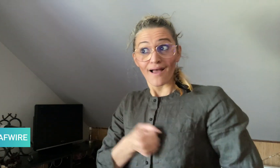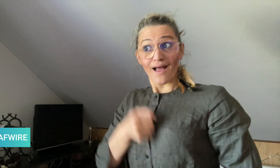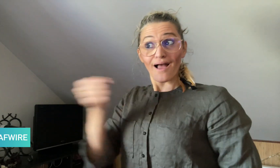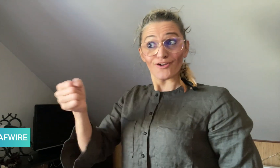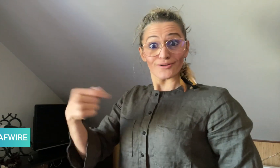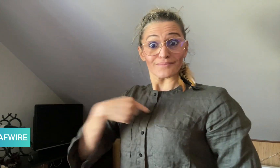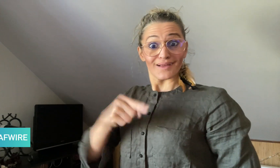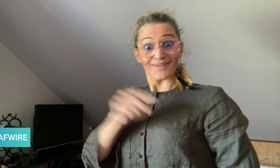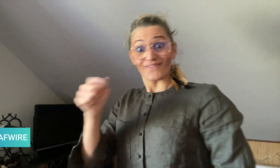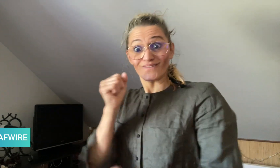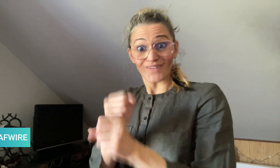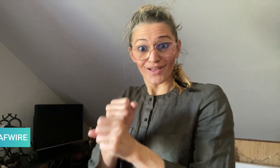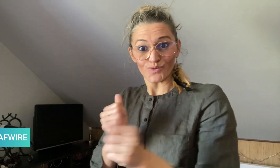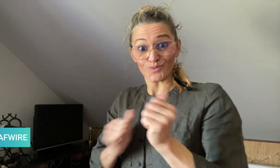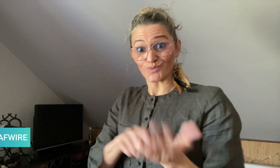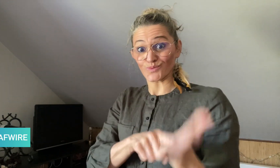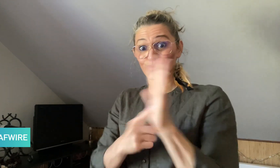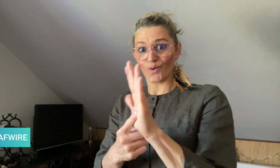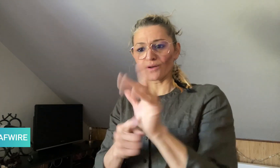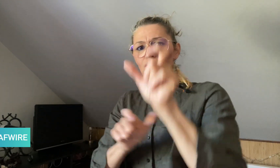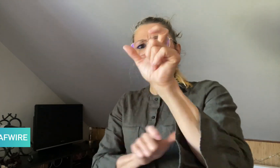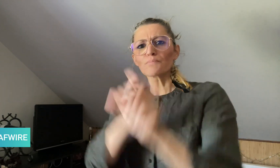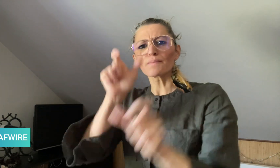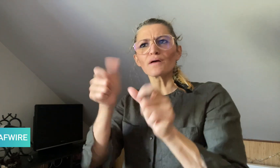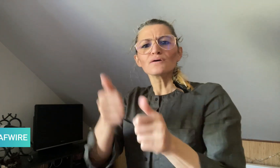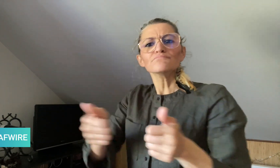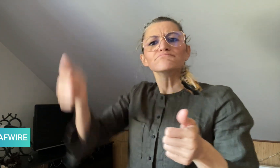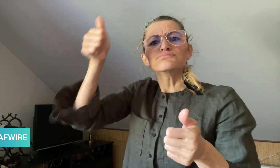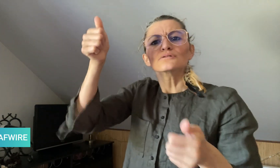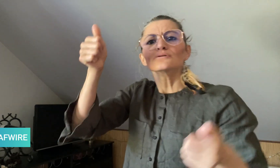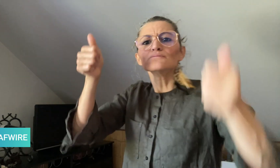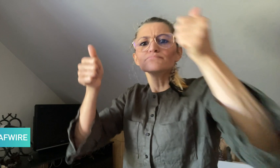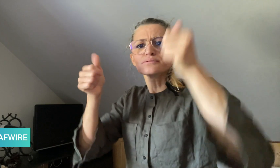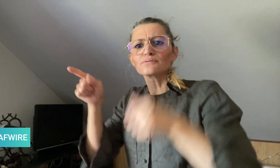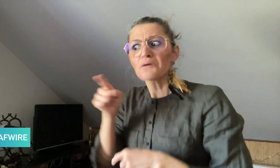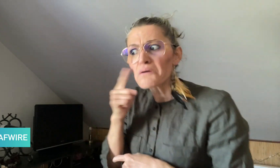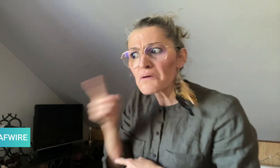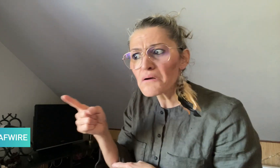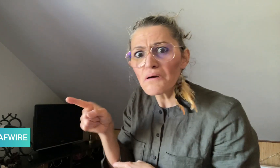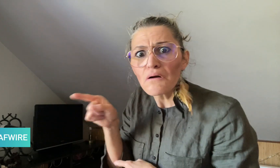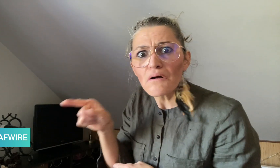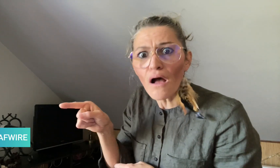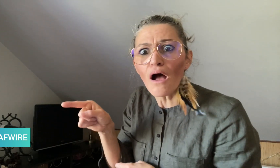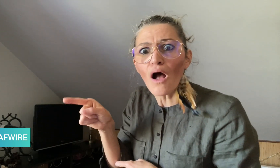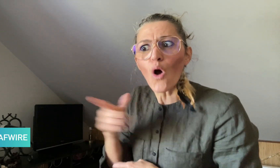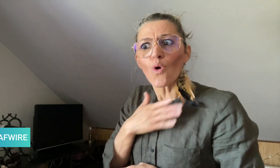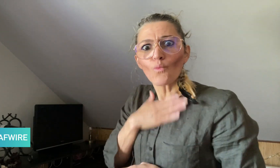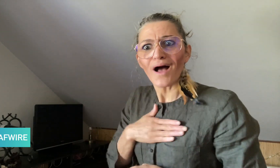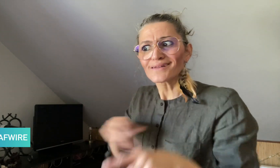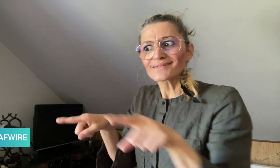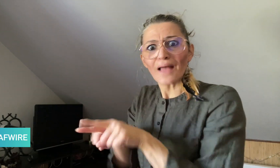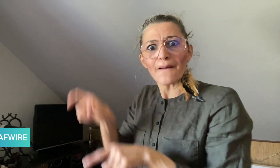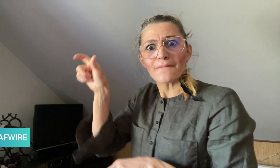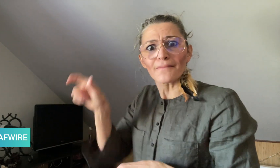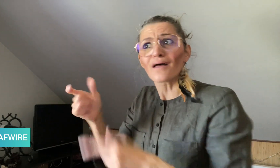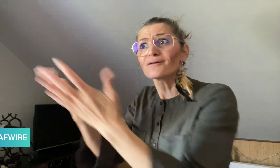show are looking for more candidates like her